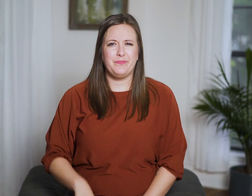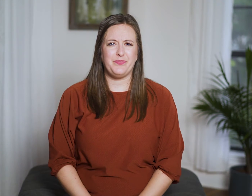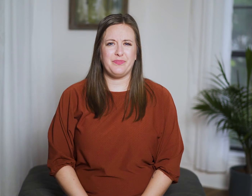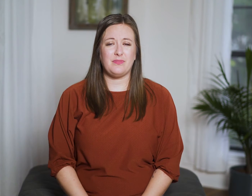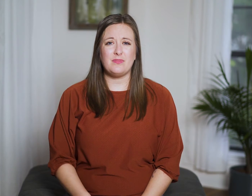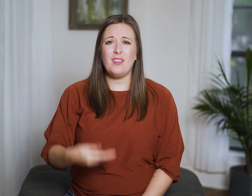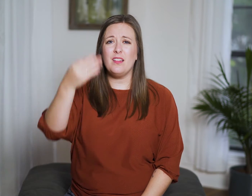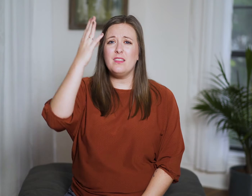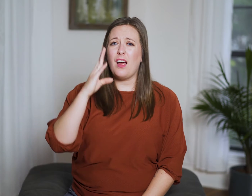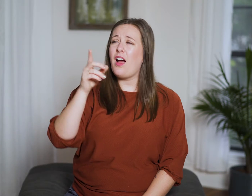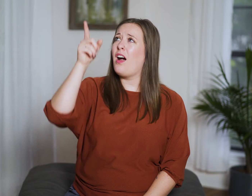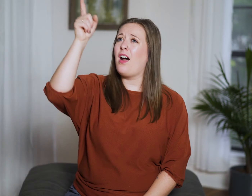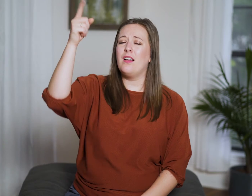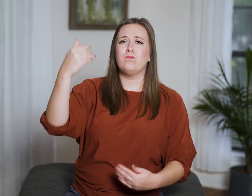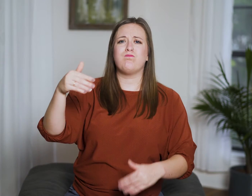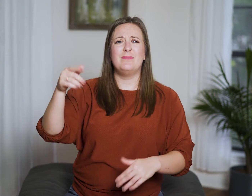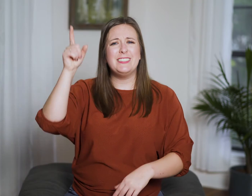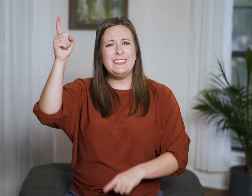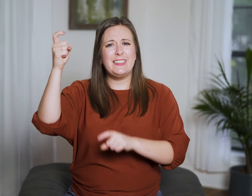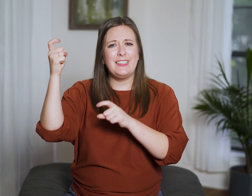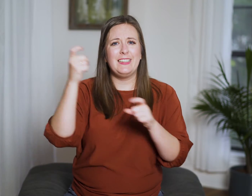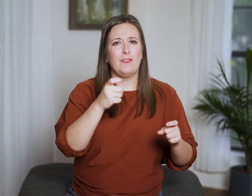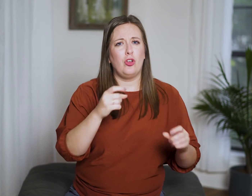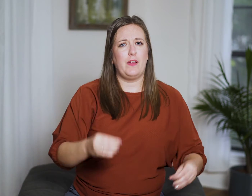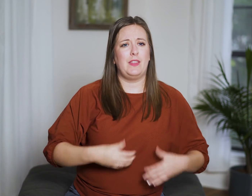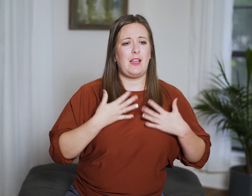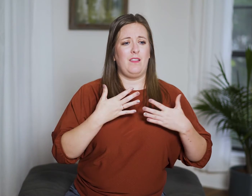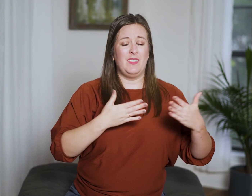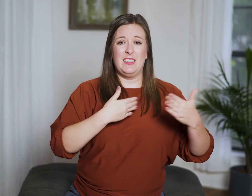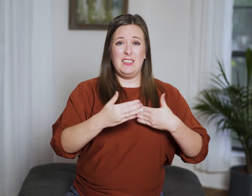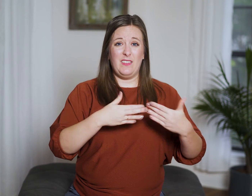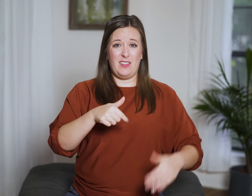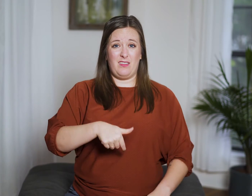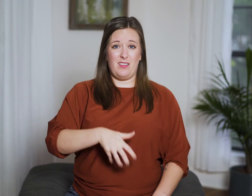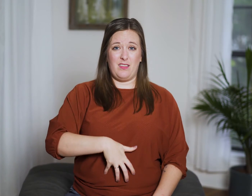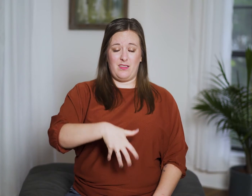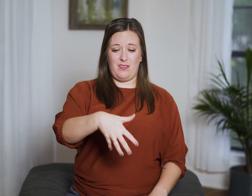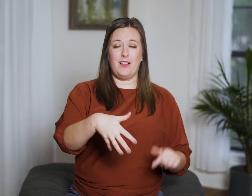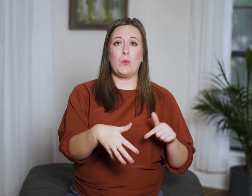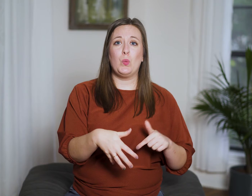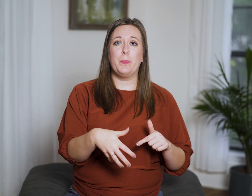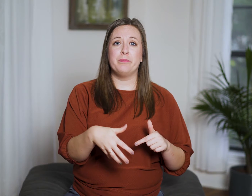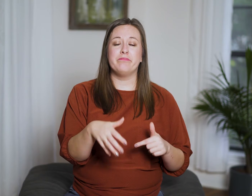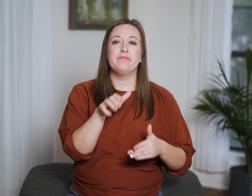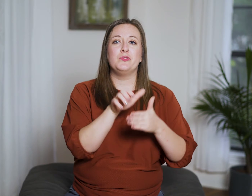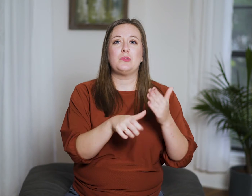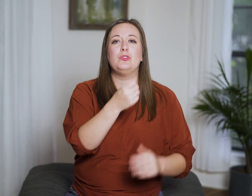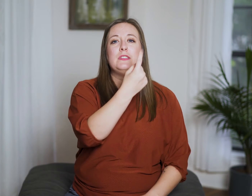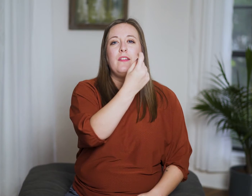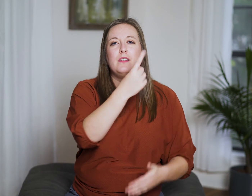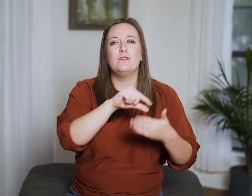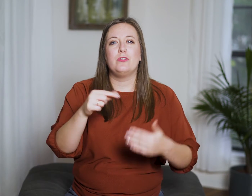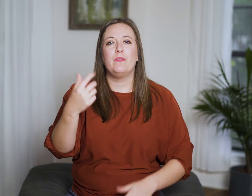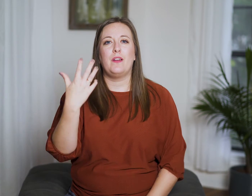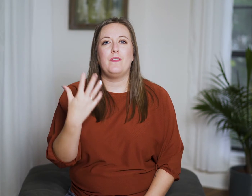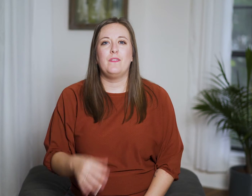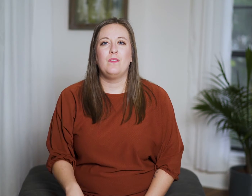and God is the giver of life, even in the womb (11:5).